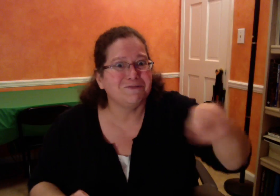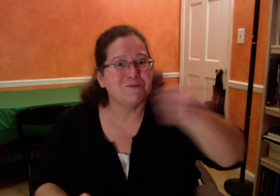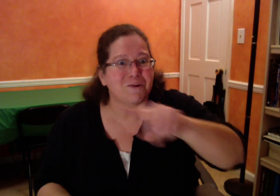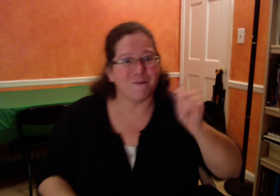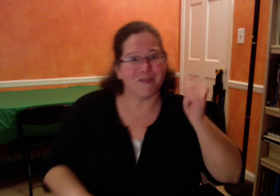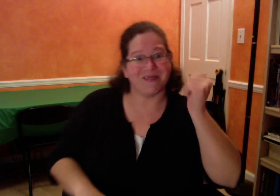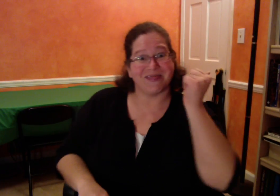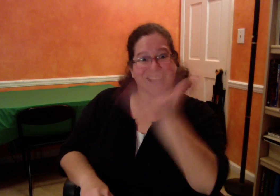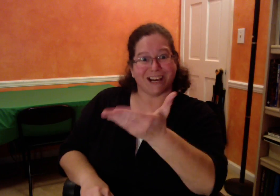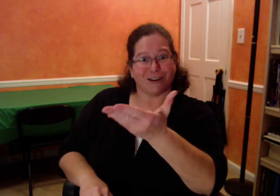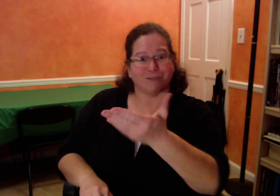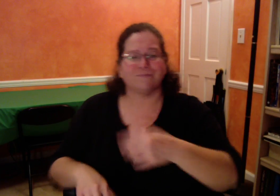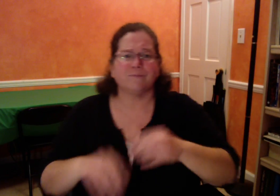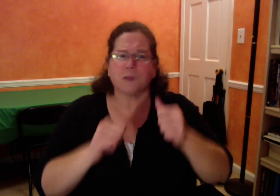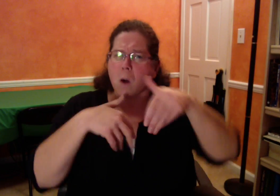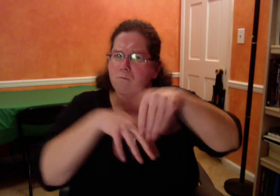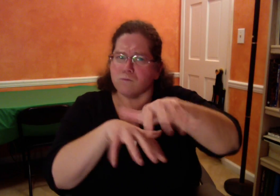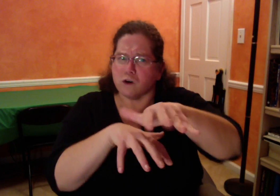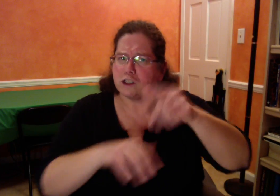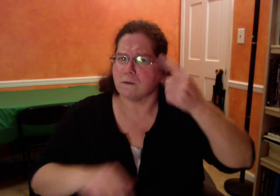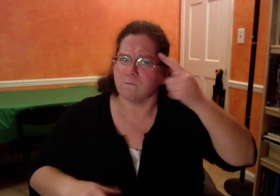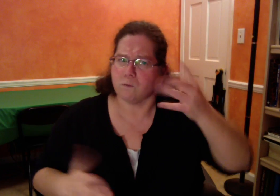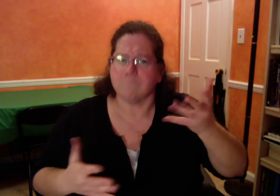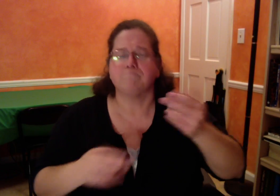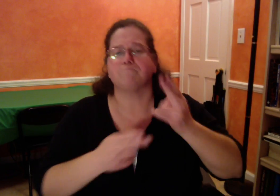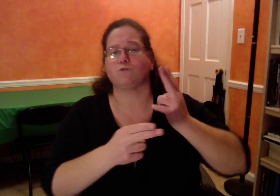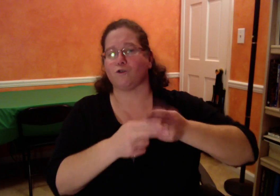I hope to see you there! What is the march is all about?